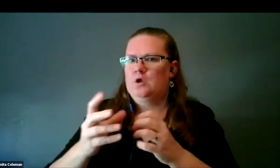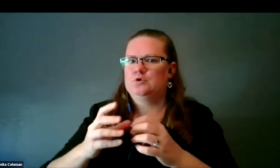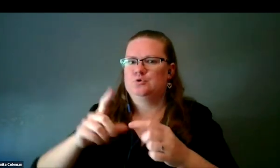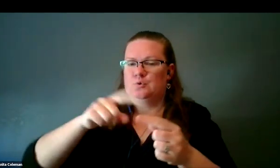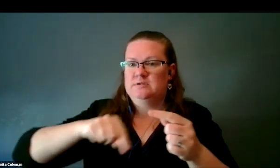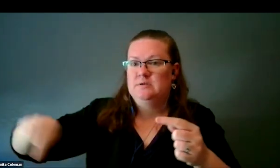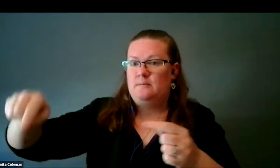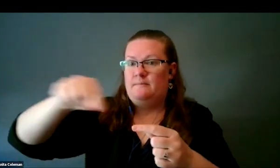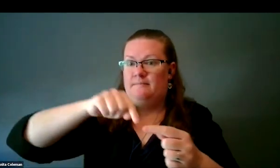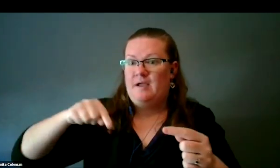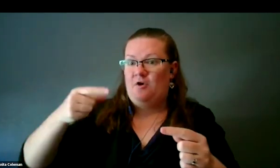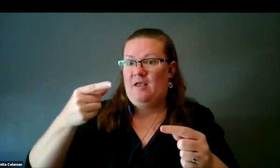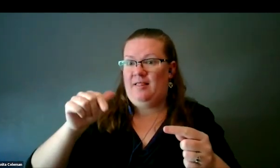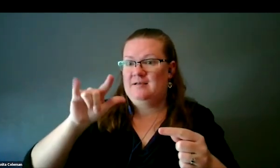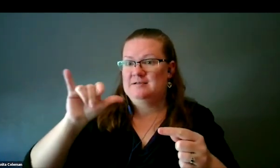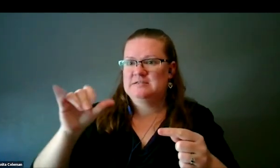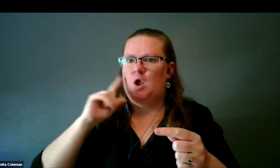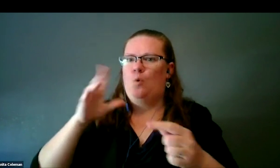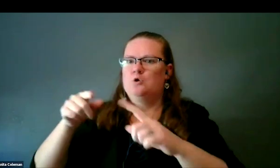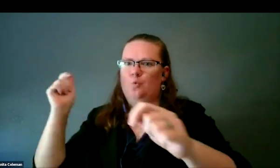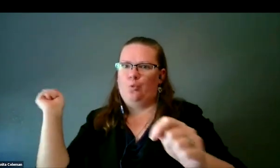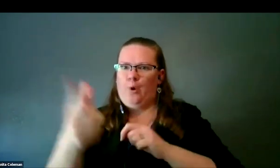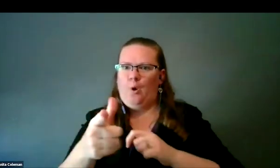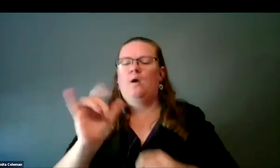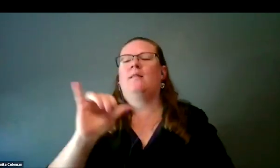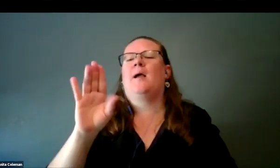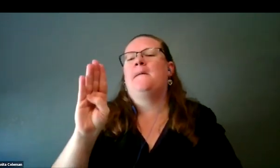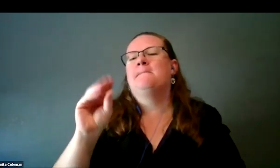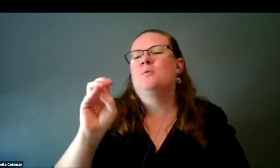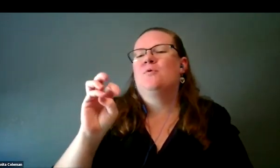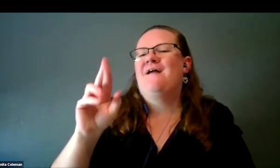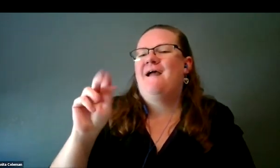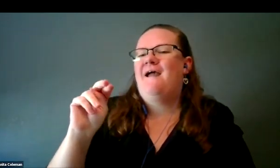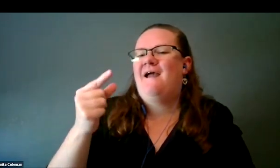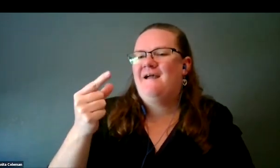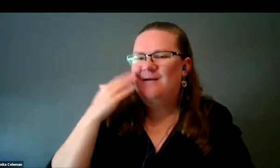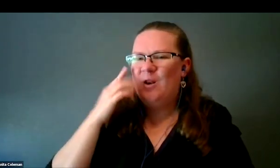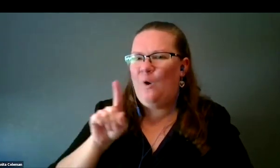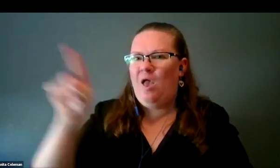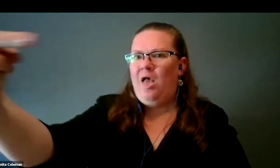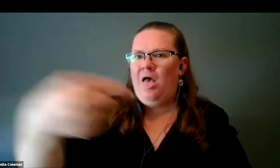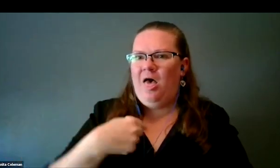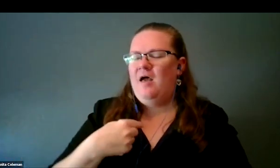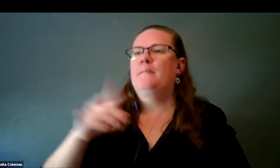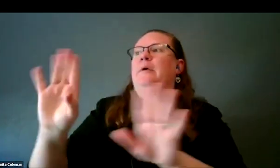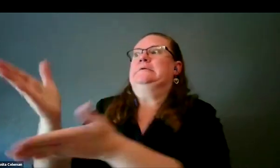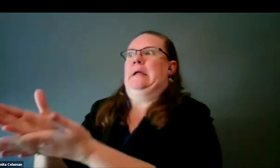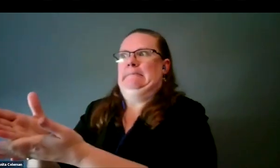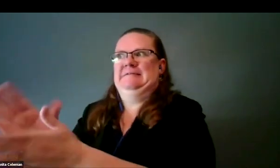the spiral galaxies across the room like a boomerang, but we managed to stop that. Anyway, what I'm showing is a whole bunch